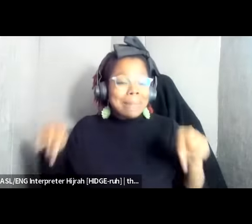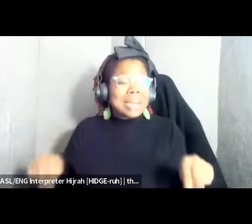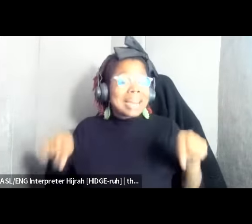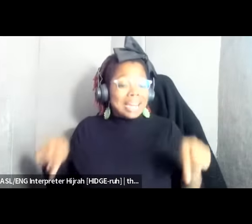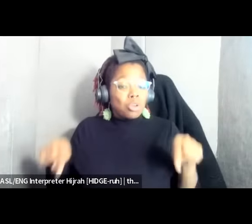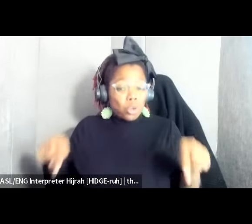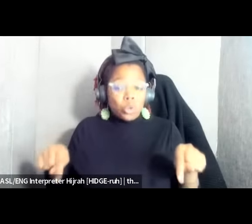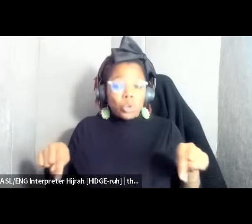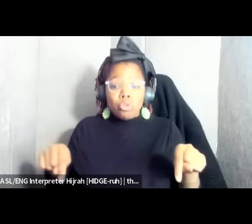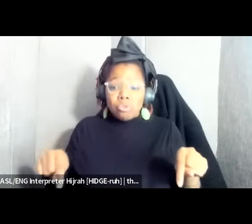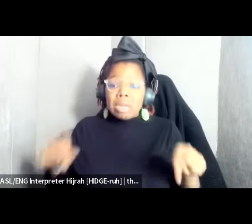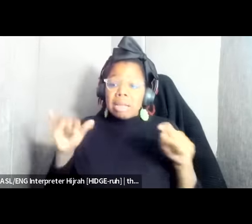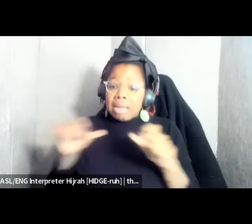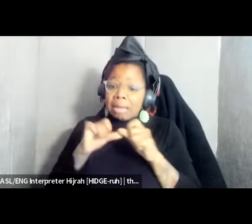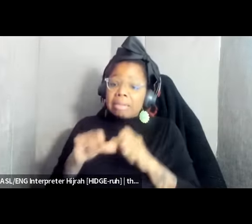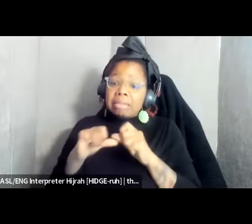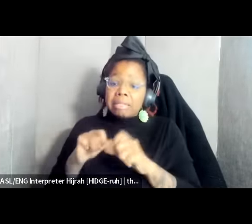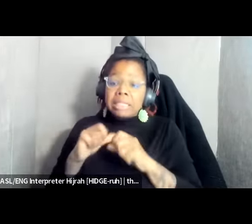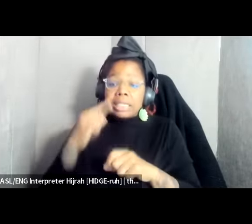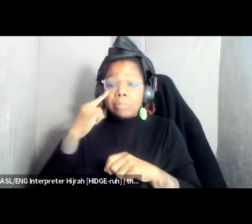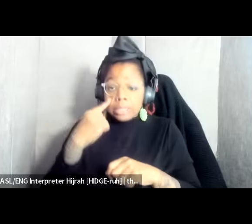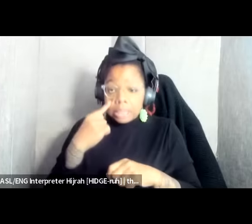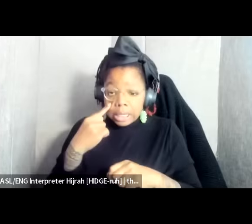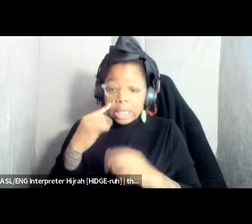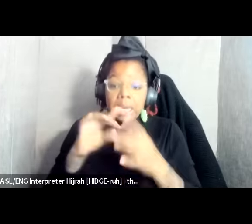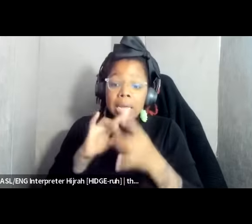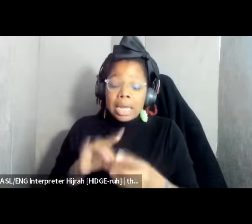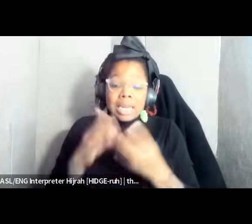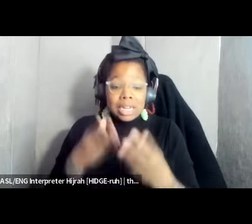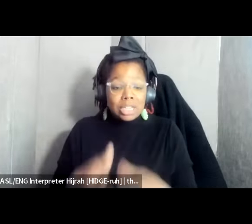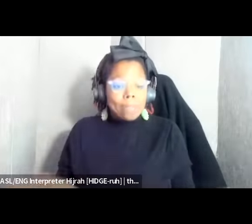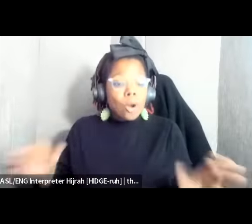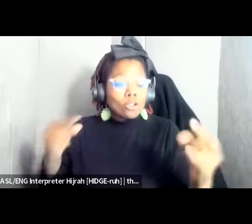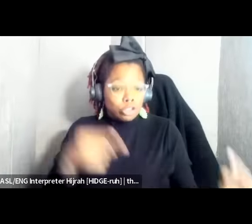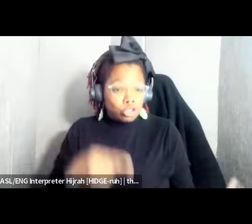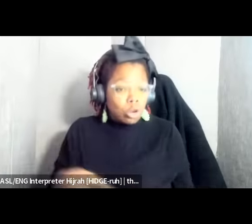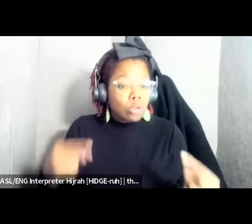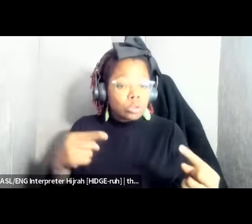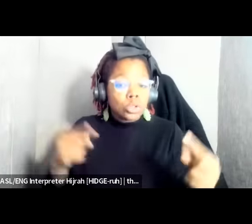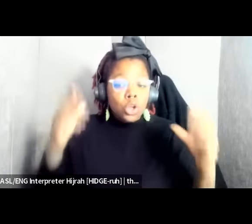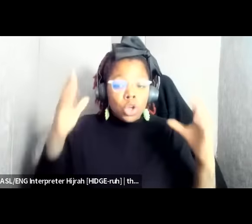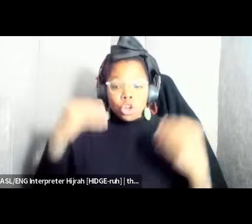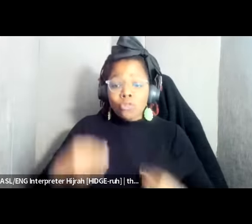consistently be seen as a part of these broader struggles and hopefully Inspire other people to